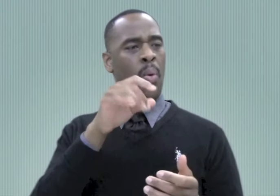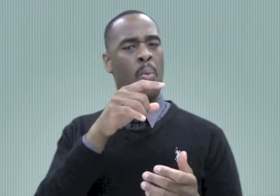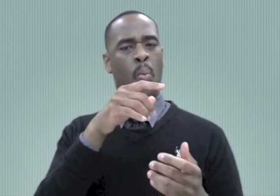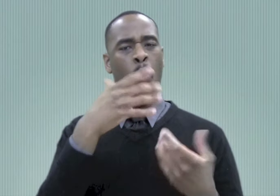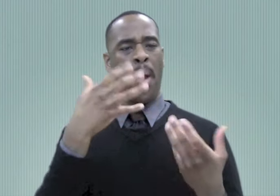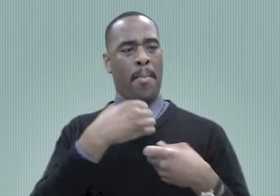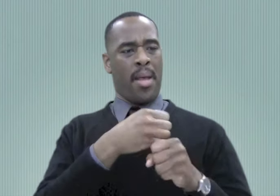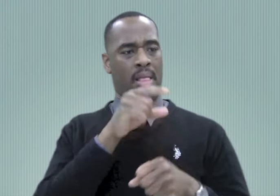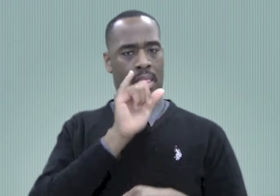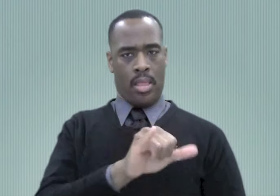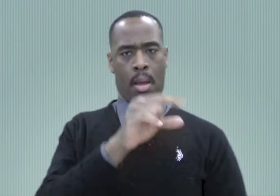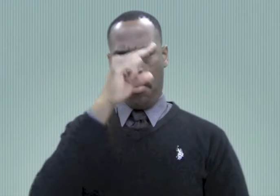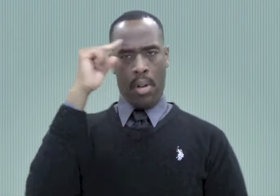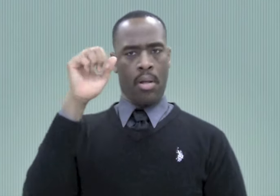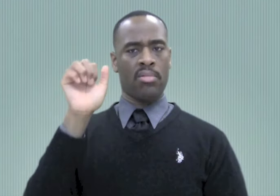that ASL variant “Black ASL.”